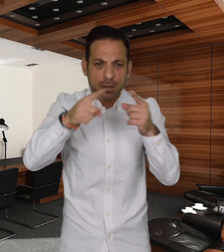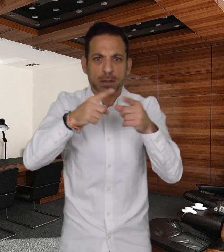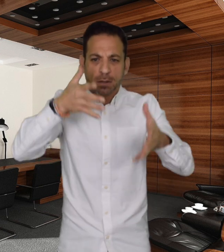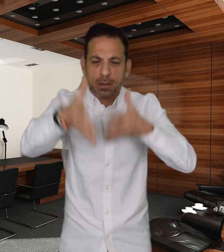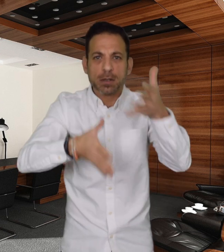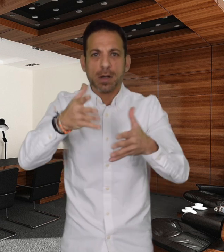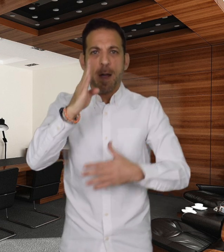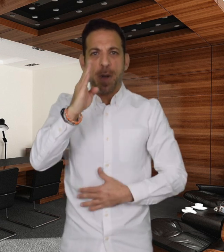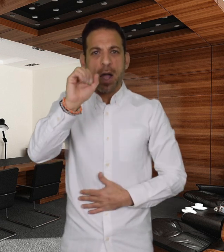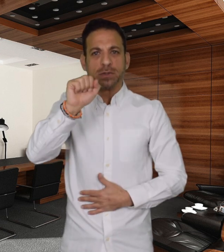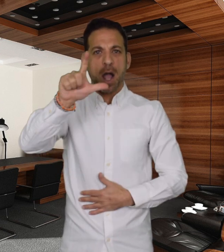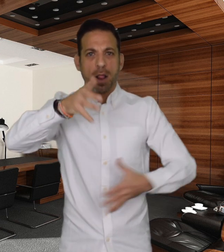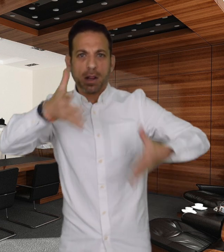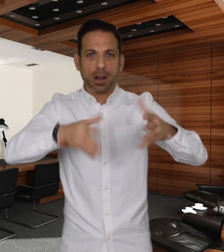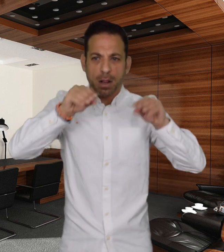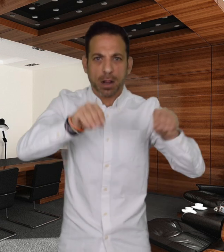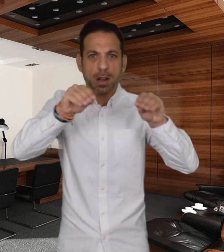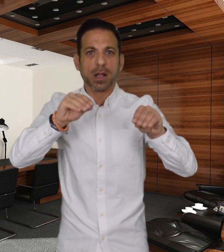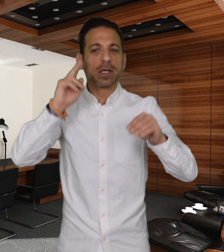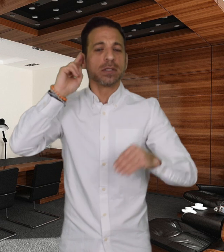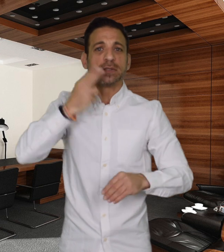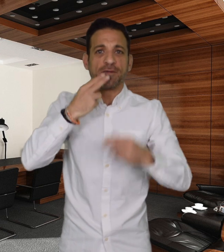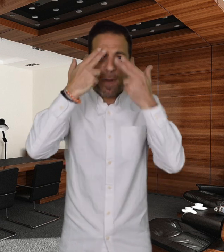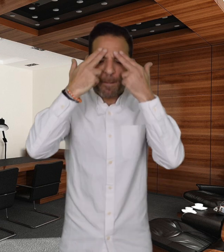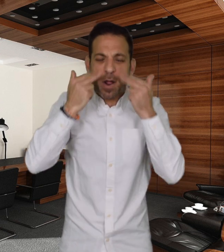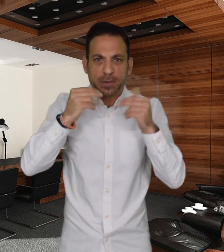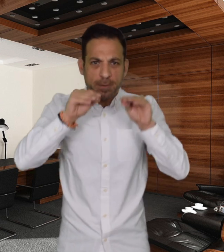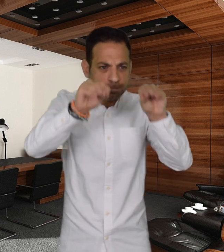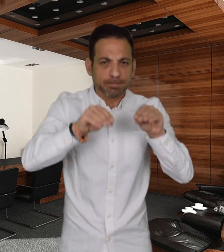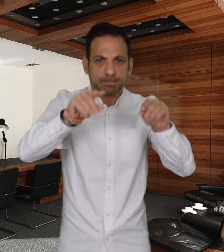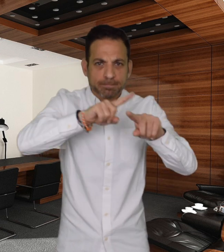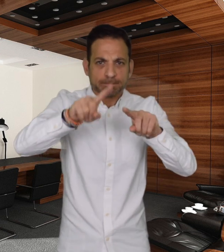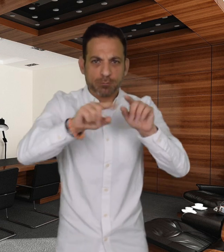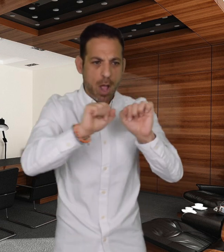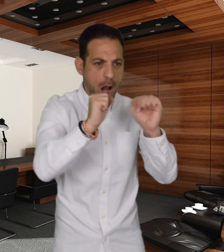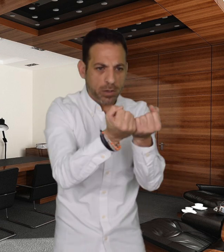of BSL classes and Deafblind Awareness taster classes both in-person